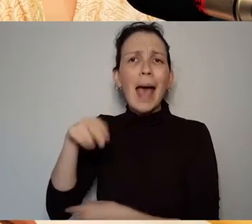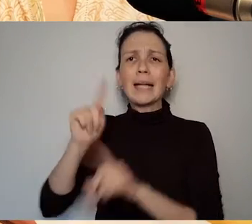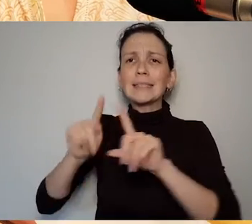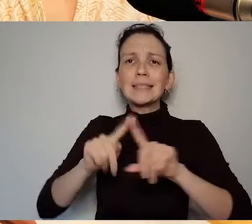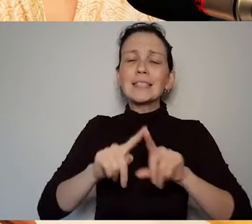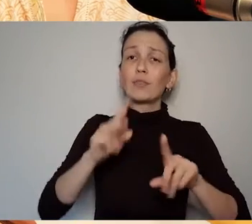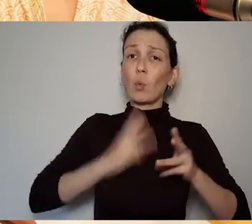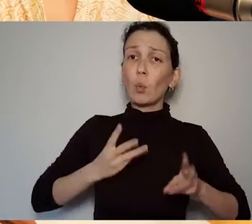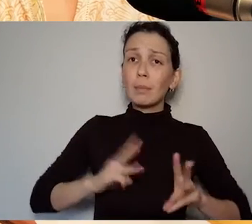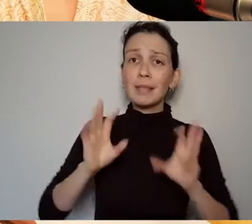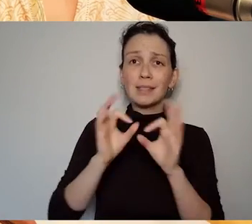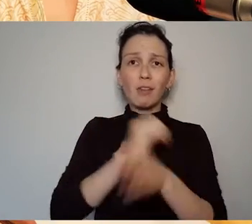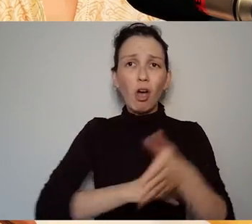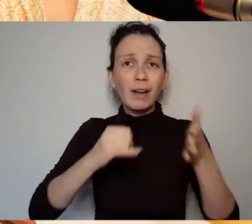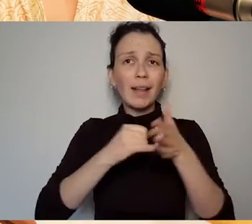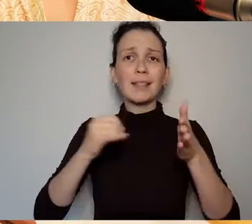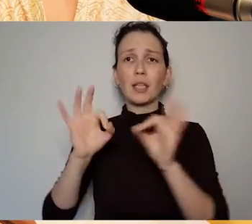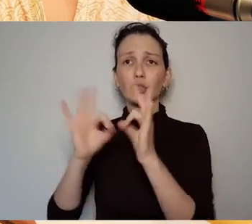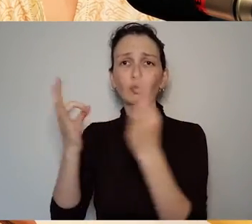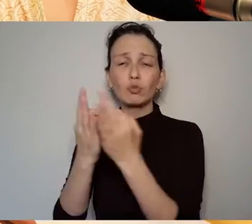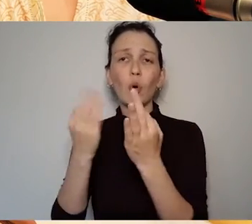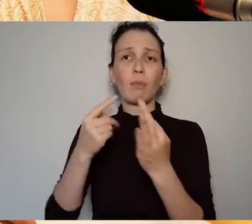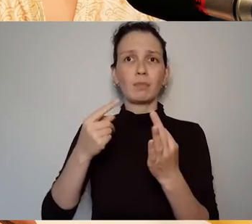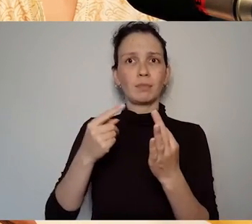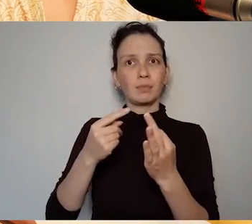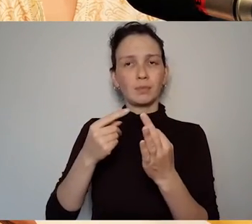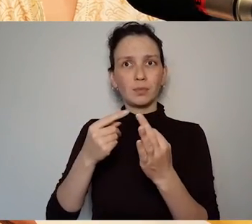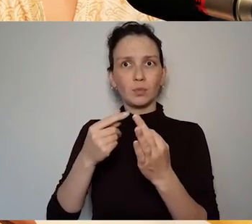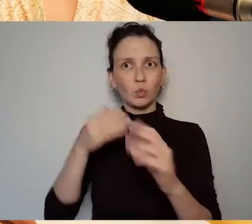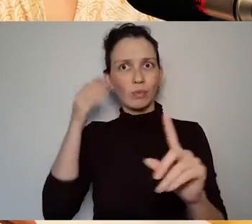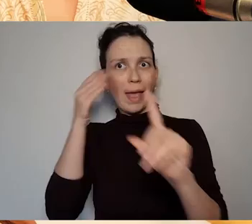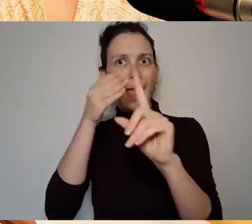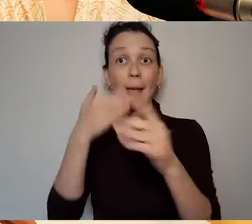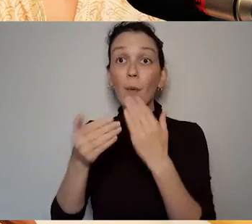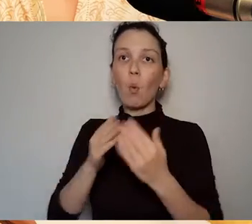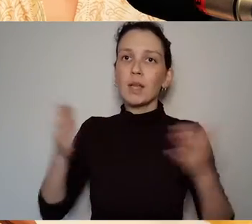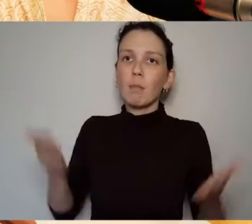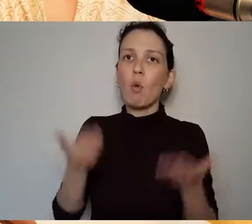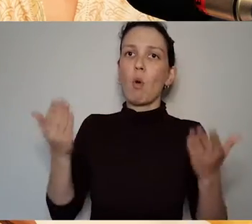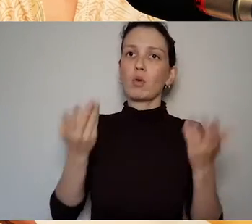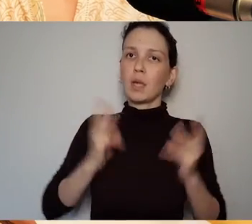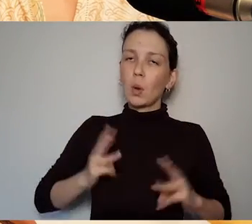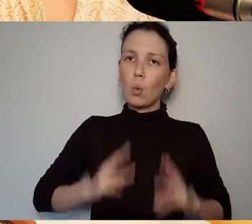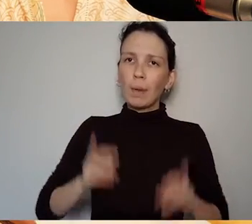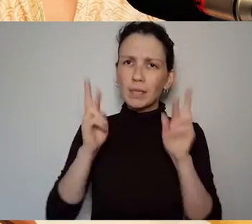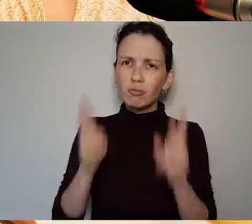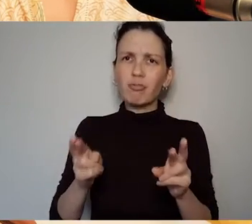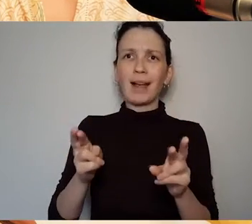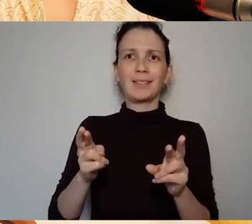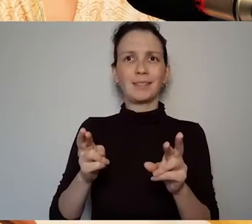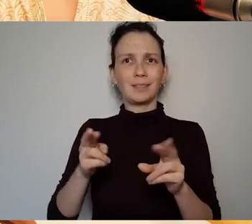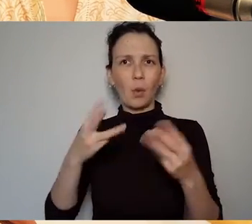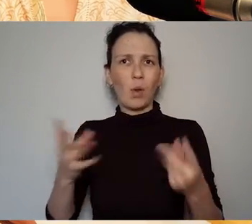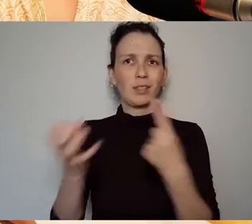to promoting women's rights and equality for women and Teresa Deevy was one of that